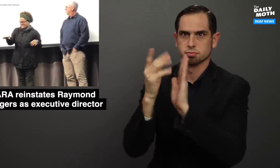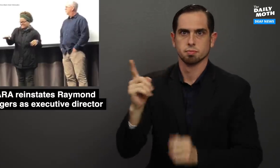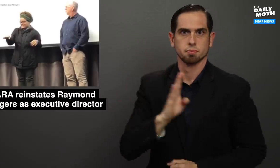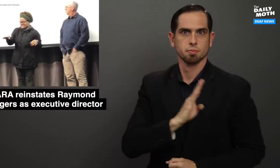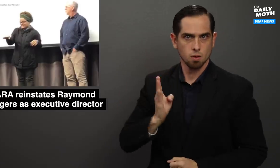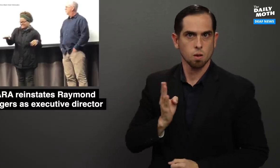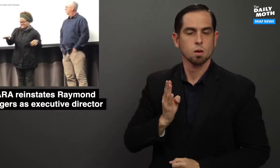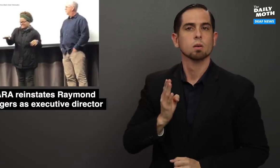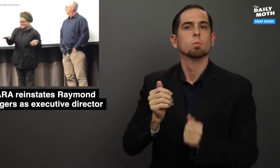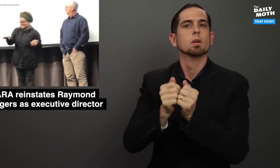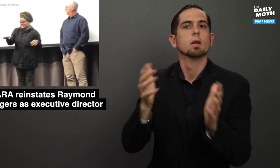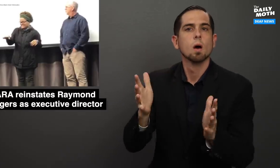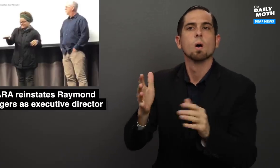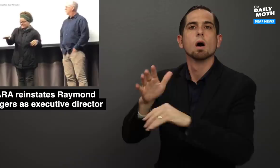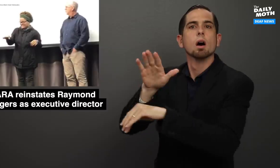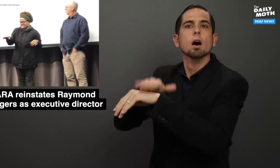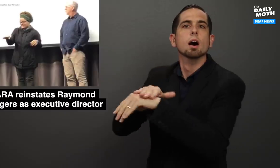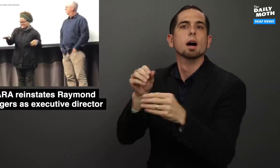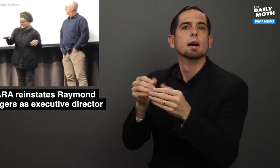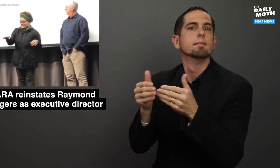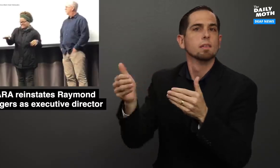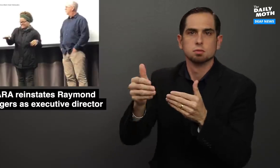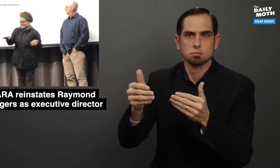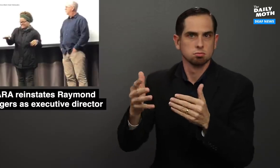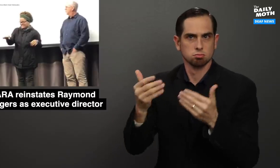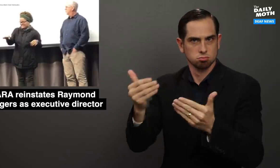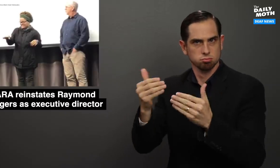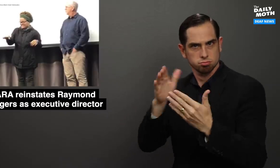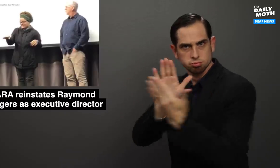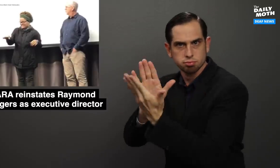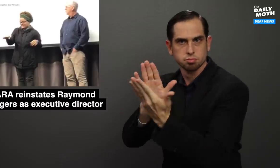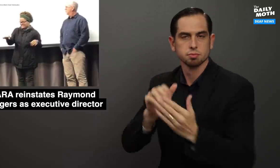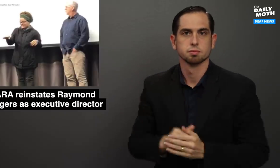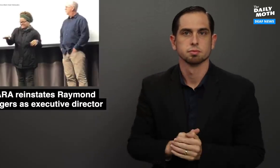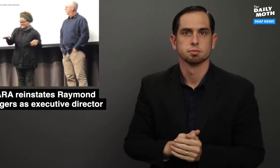the board about this without giving them advance warning.